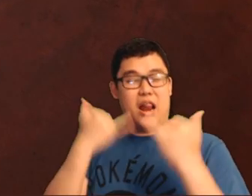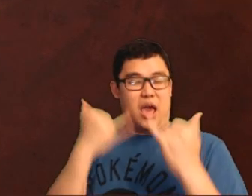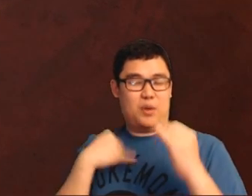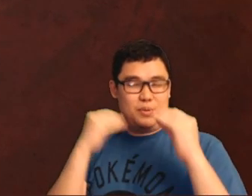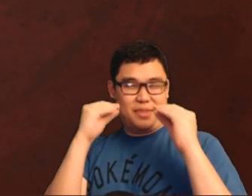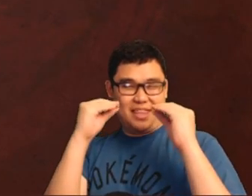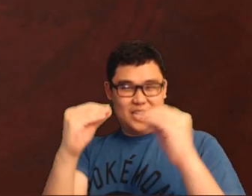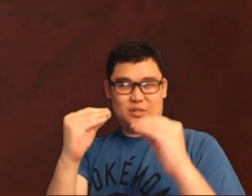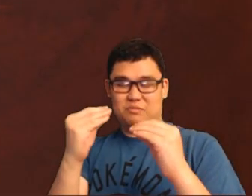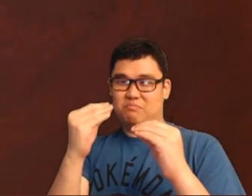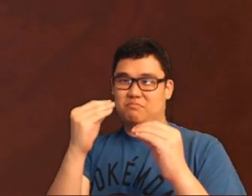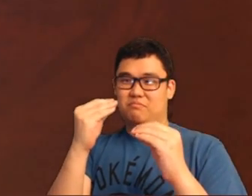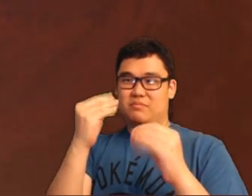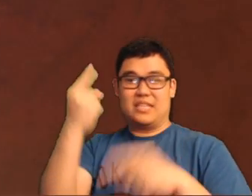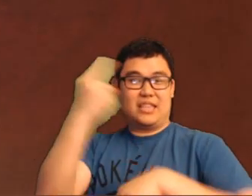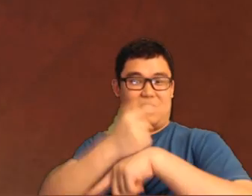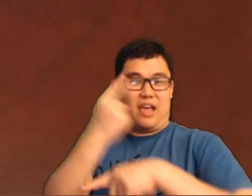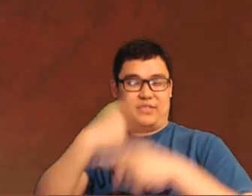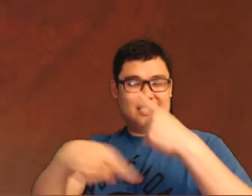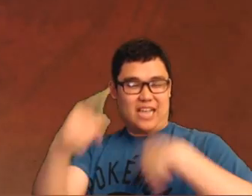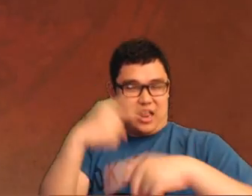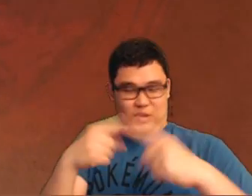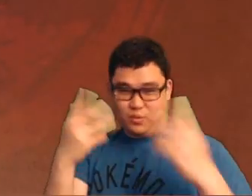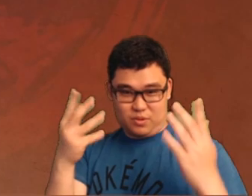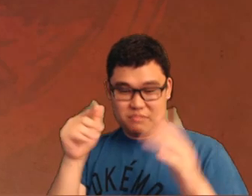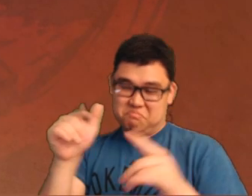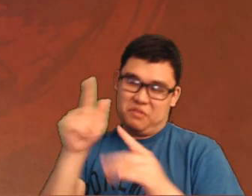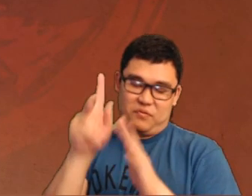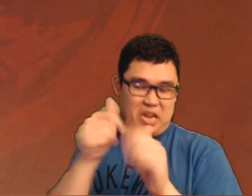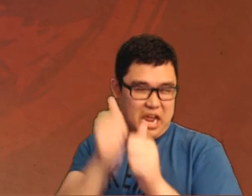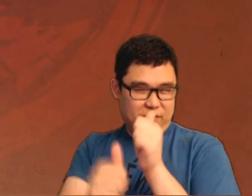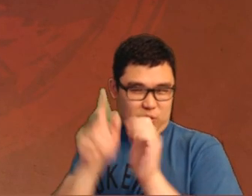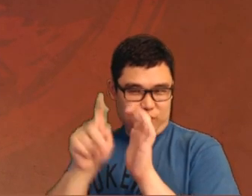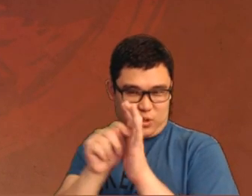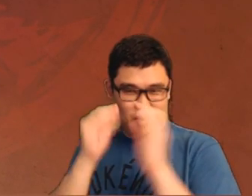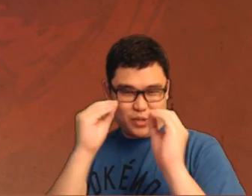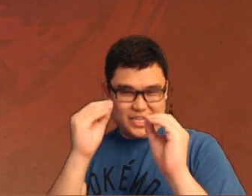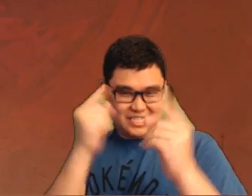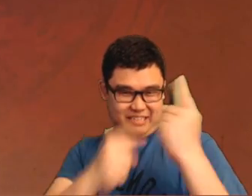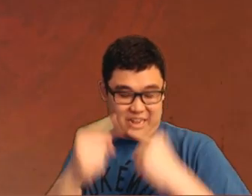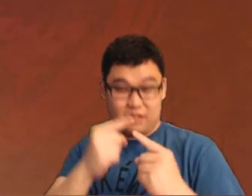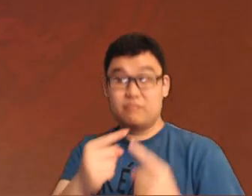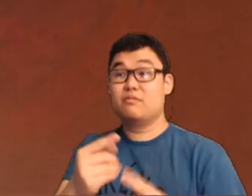Now, I will teach you a day of ASL sign. I will do that on every video.